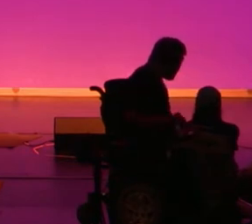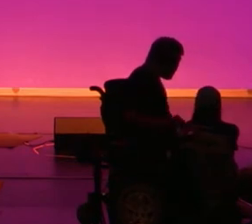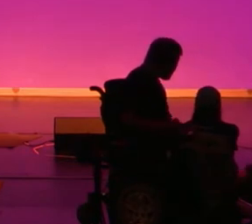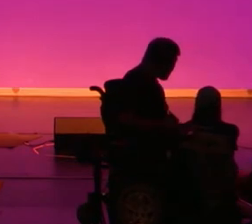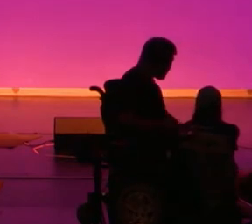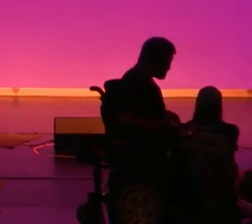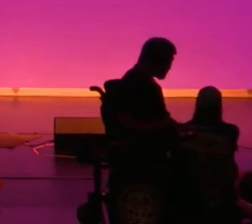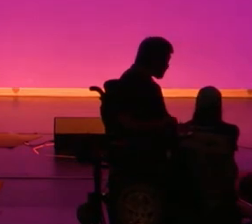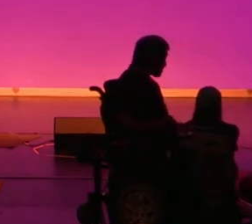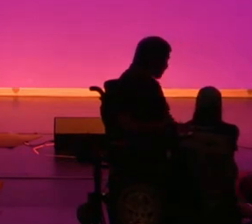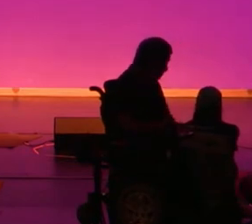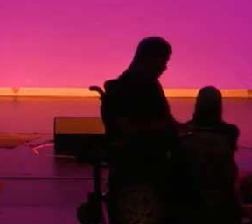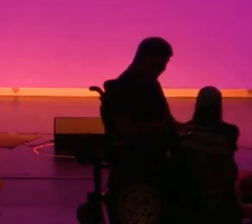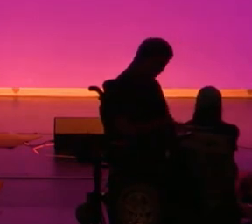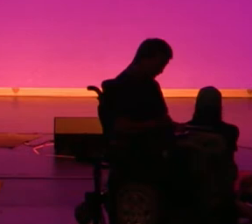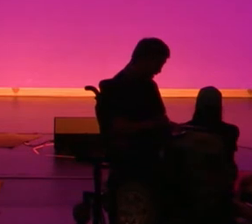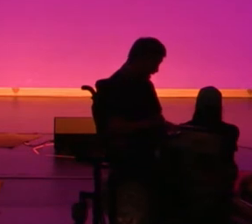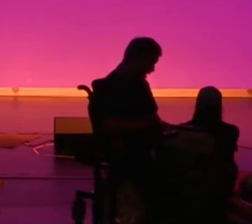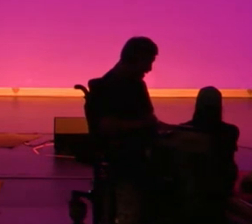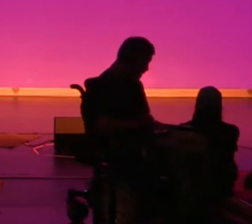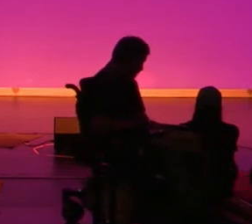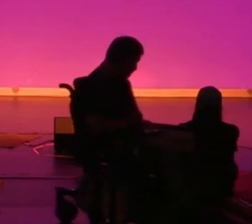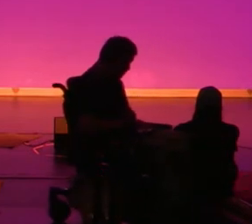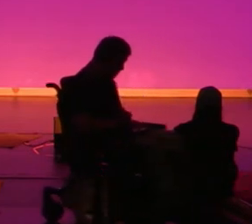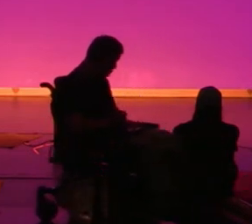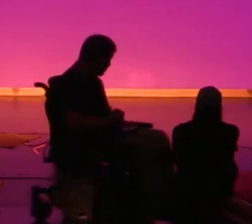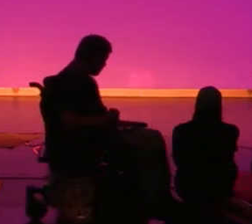is a flood of purple and pink Chris is about to go to the center of the